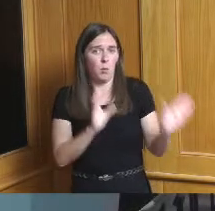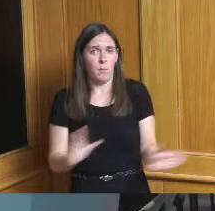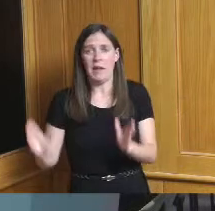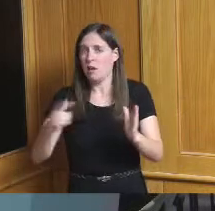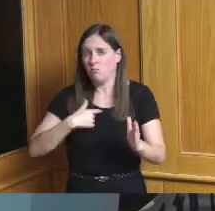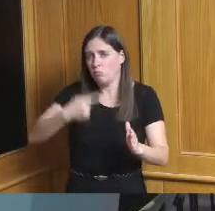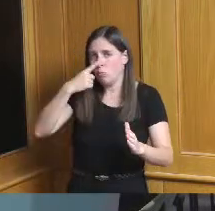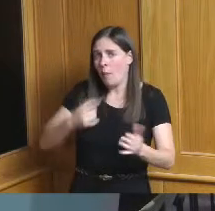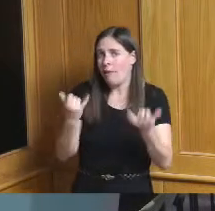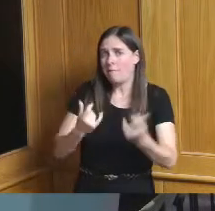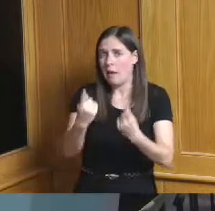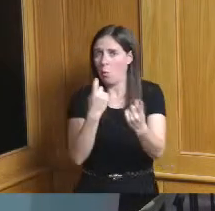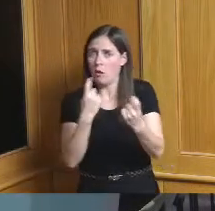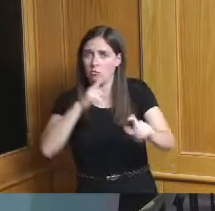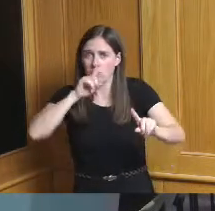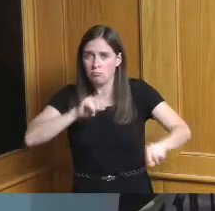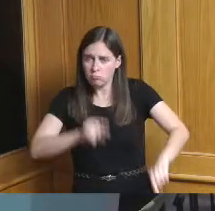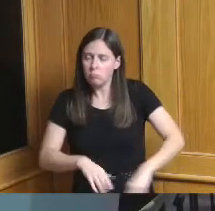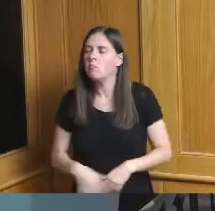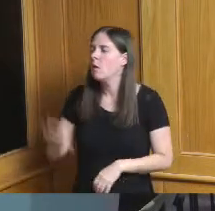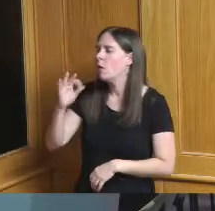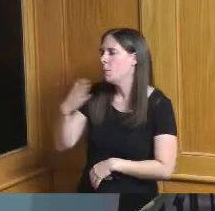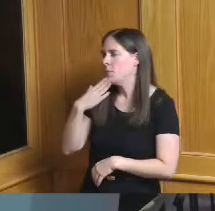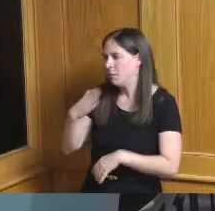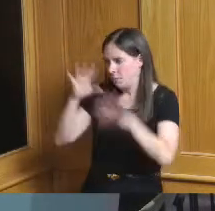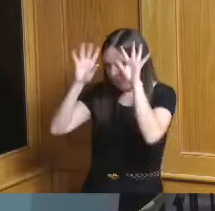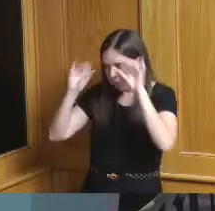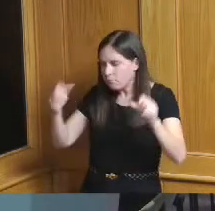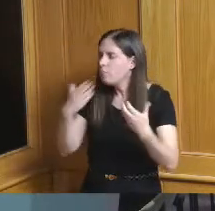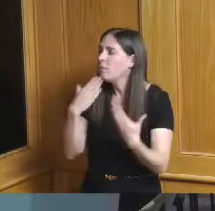thank you Commissioner Kesterman I just want to thank you and your staff for all your hard work